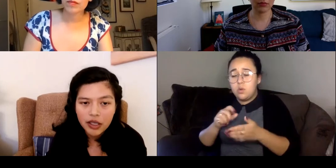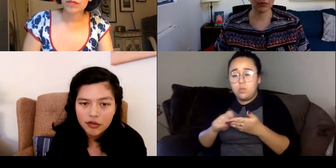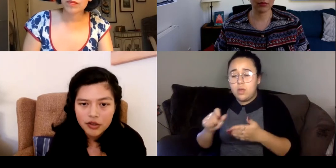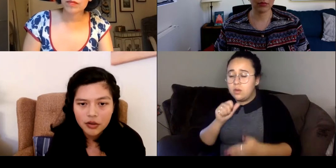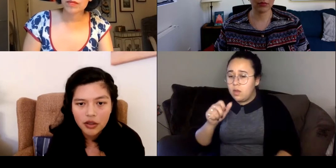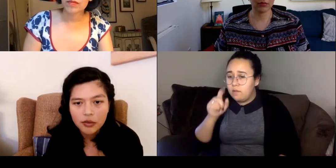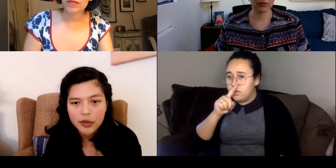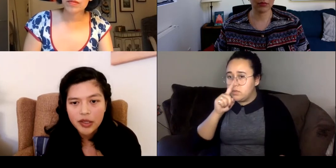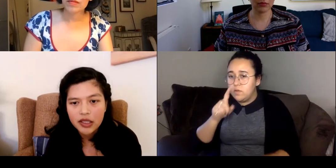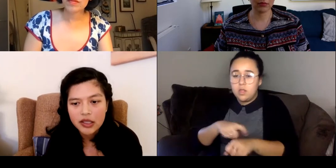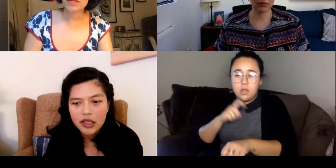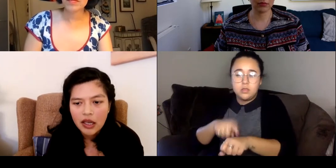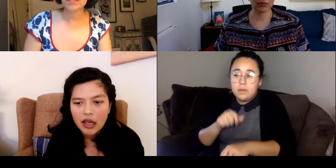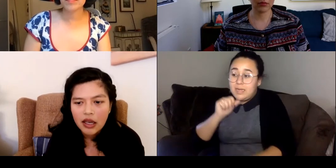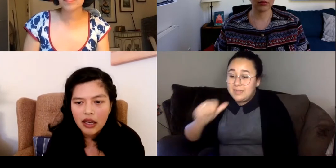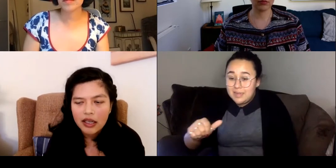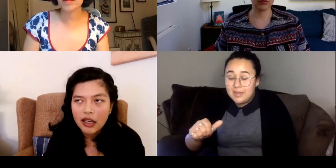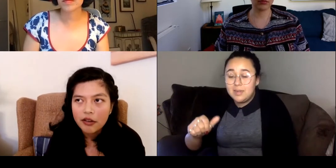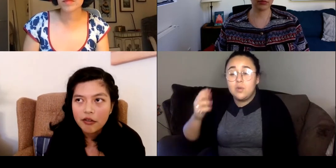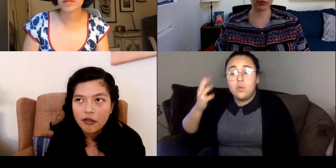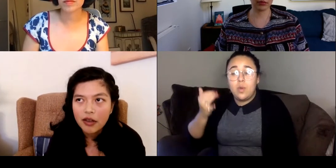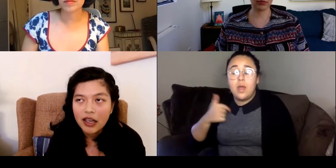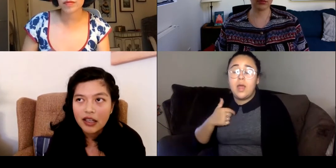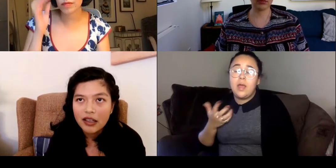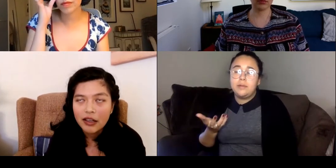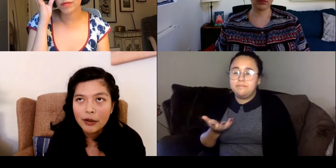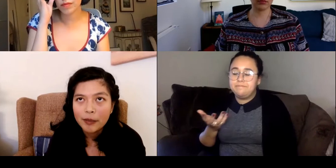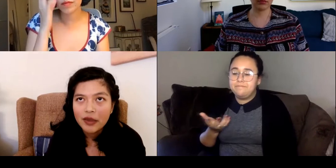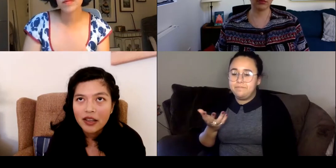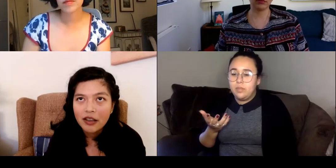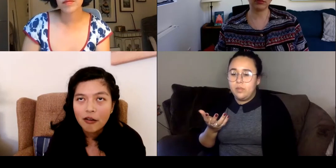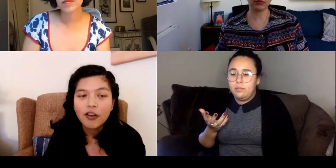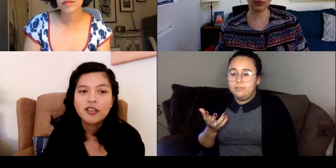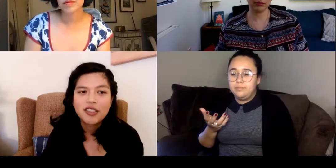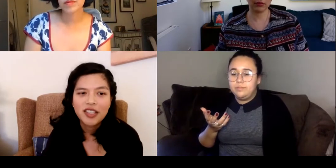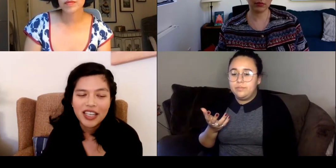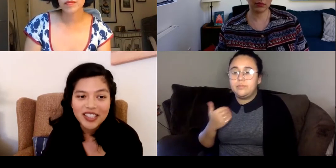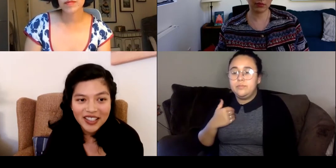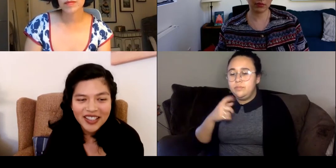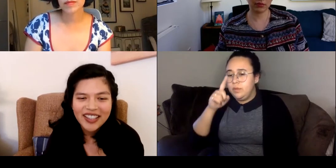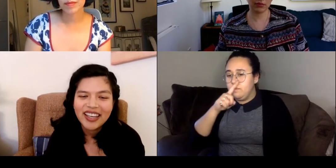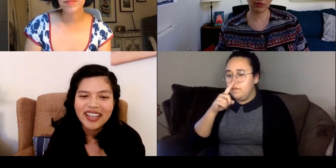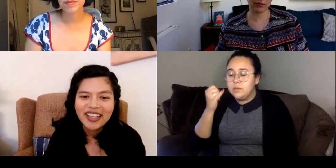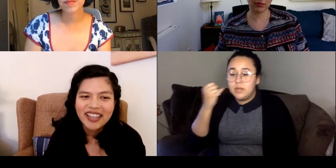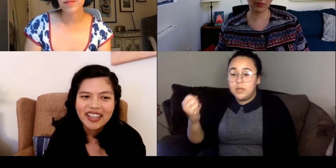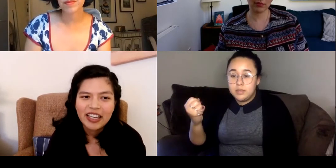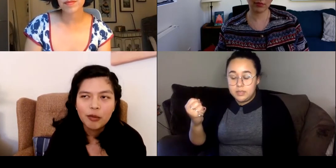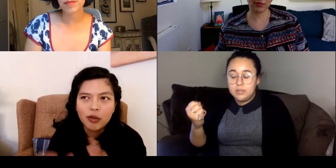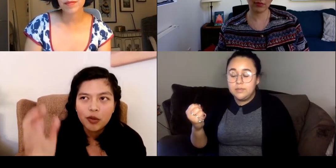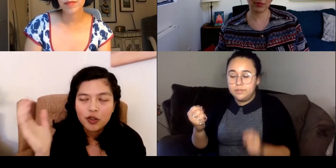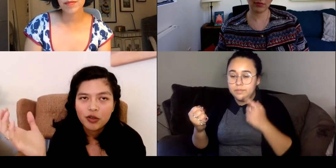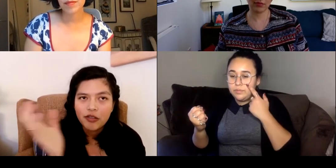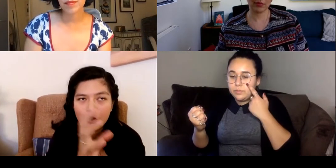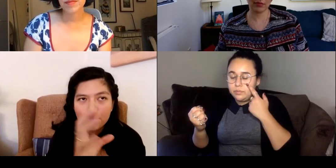write it for so long was because I kind of had a false idea that the emotional and factual